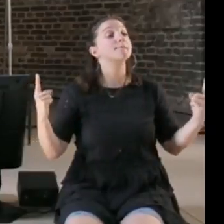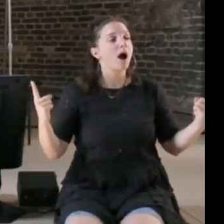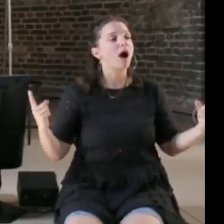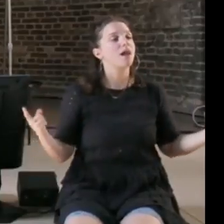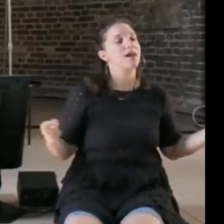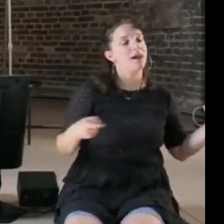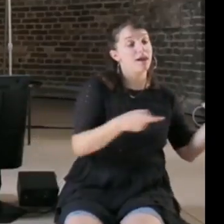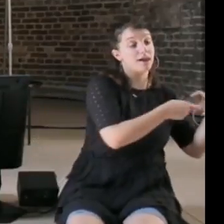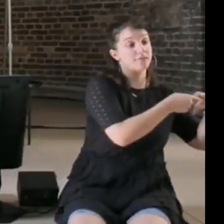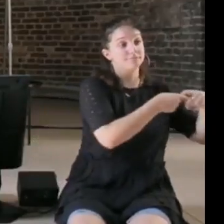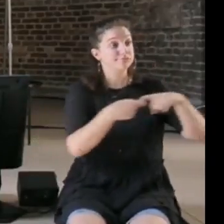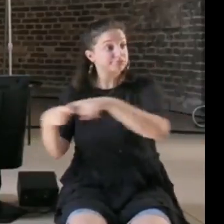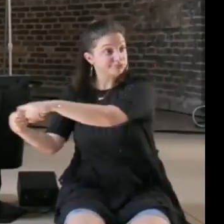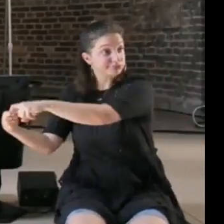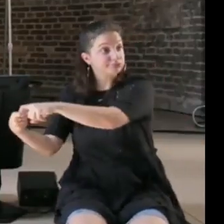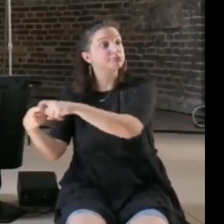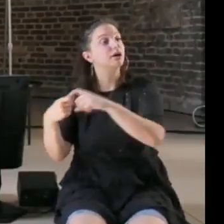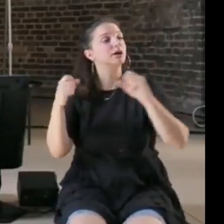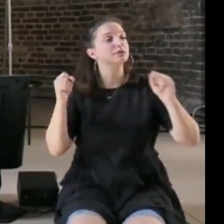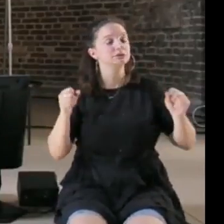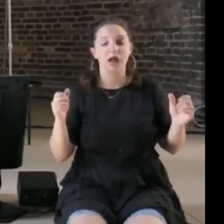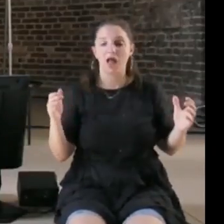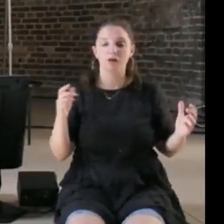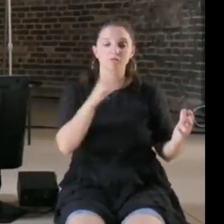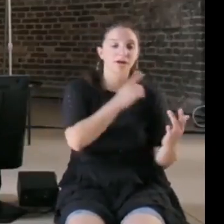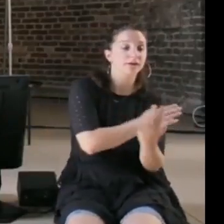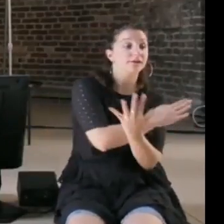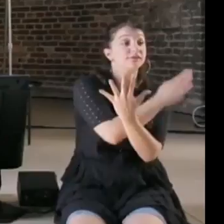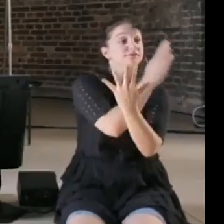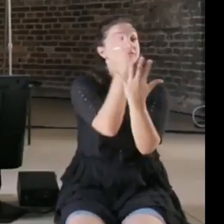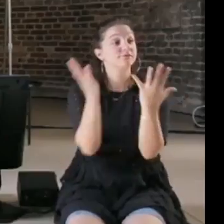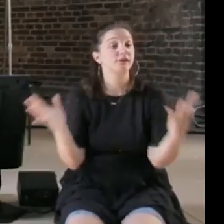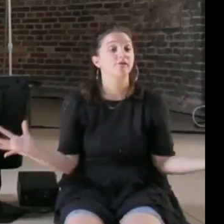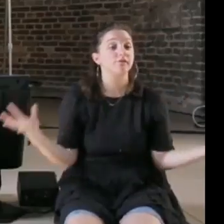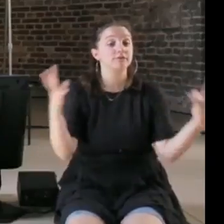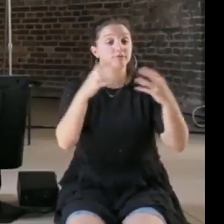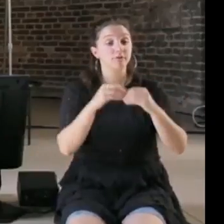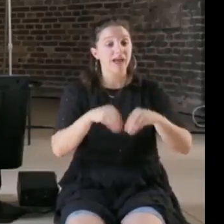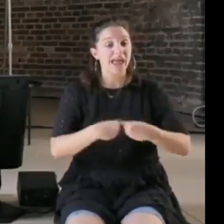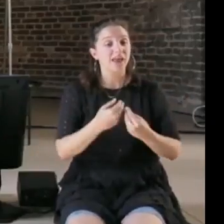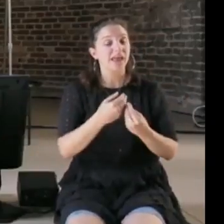these broad array of specialists in these completely non-existent fields, and I think